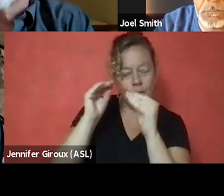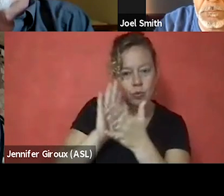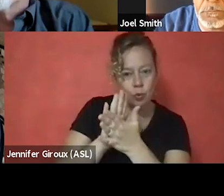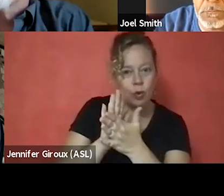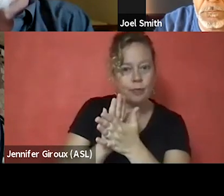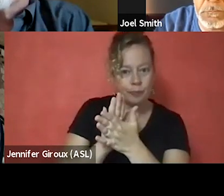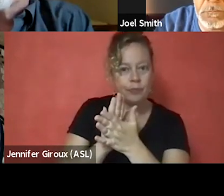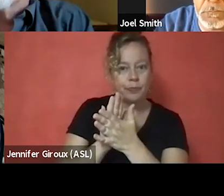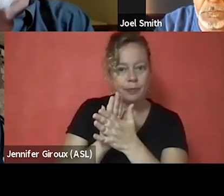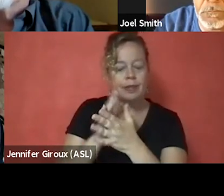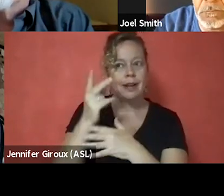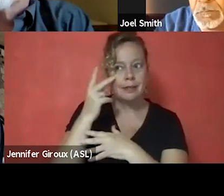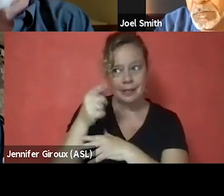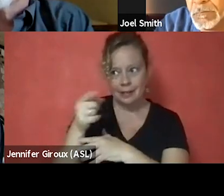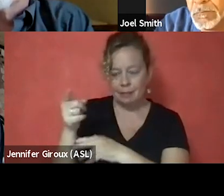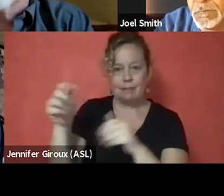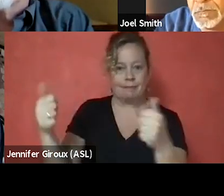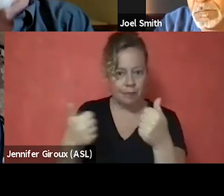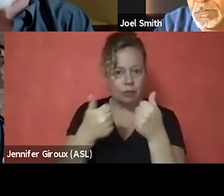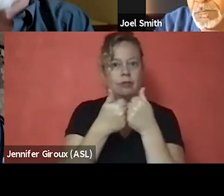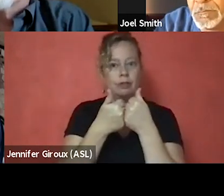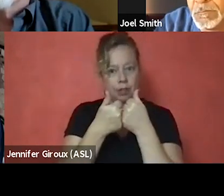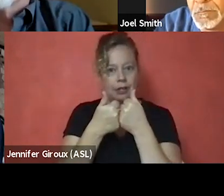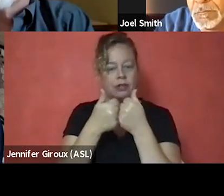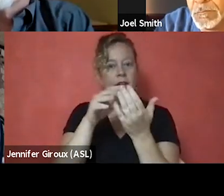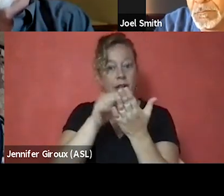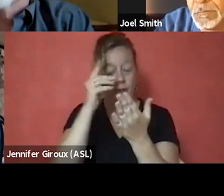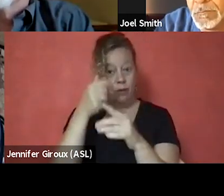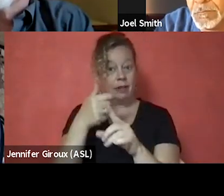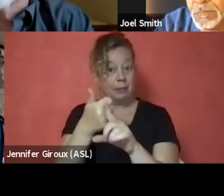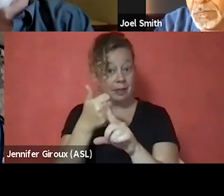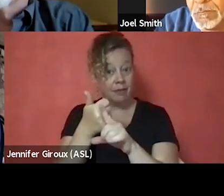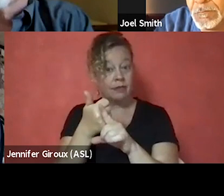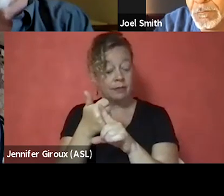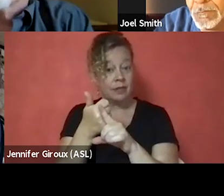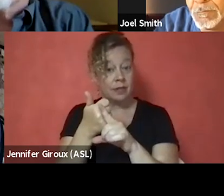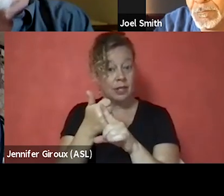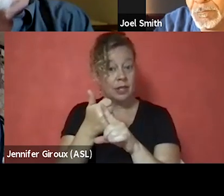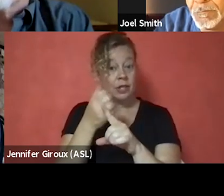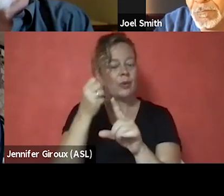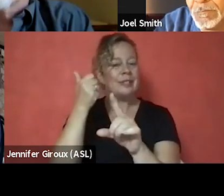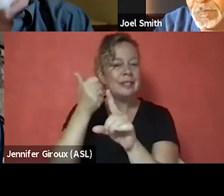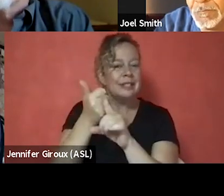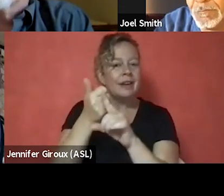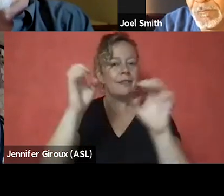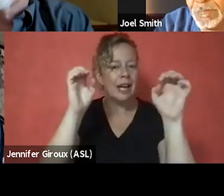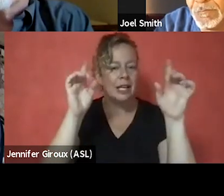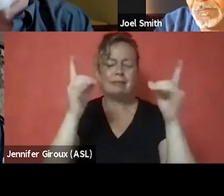and seeing them challenge and learn for themselves. So, self-education is really important.